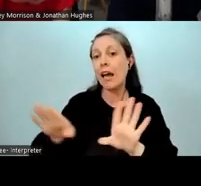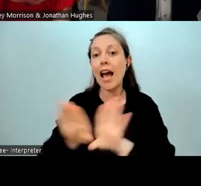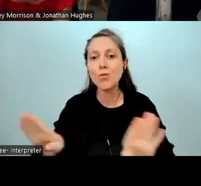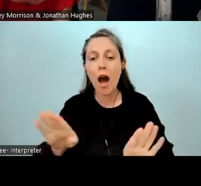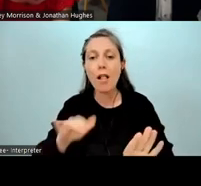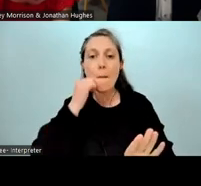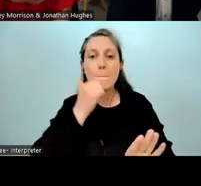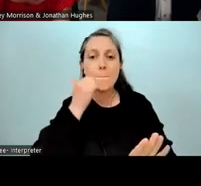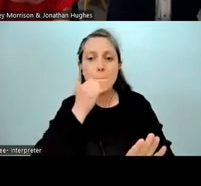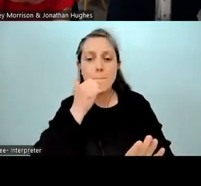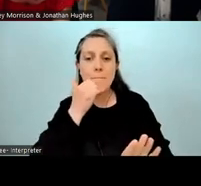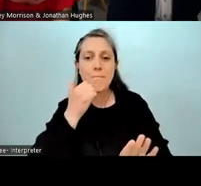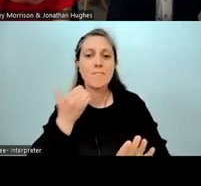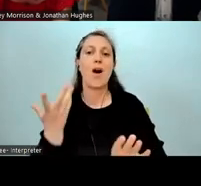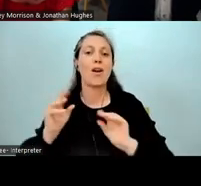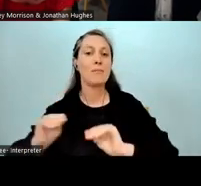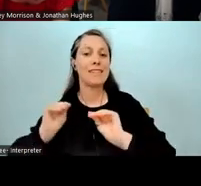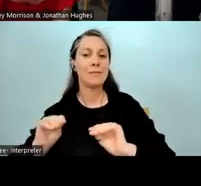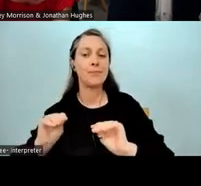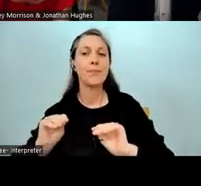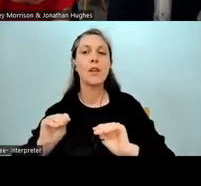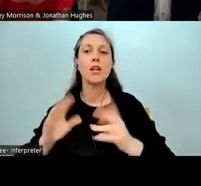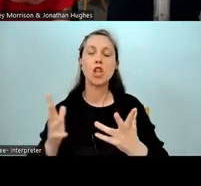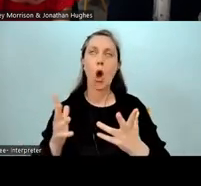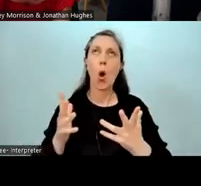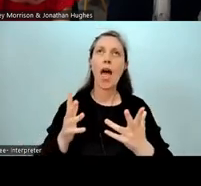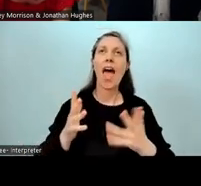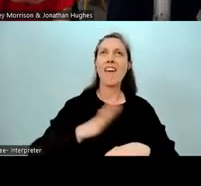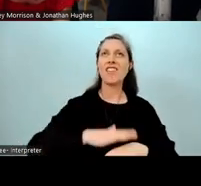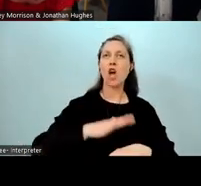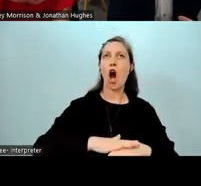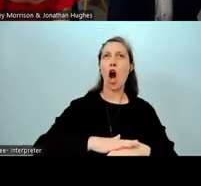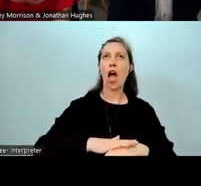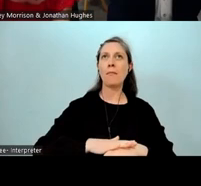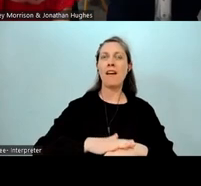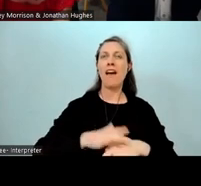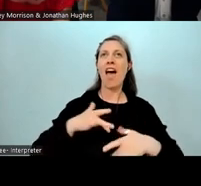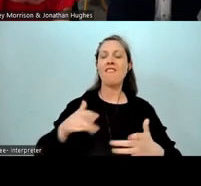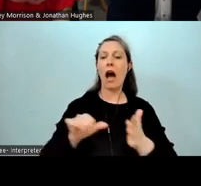So what we ended up coming up with, and again it seems so easy now, but it was actually quite hard to come up with, that all our kids students would go